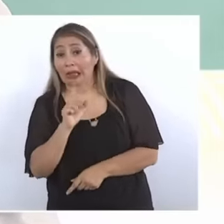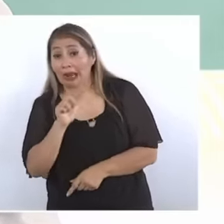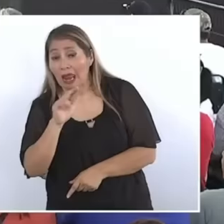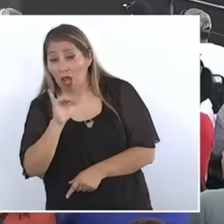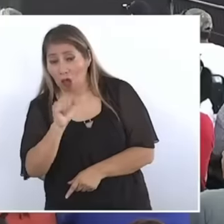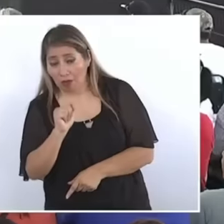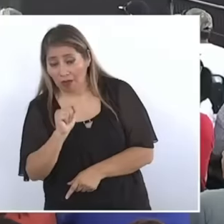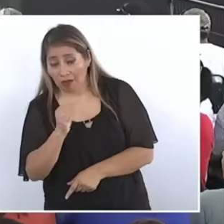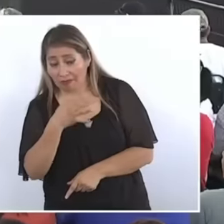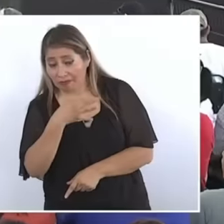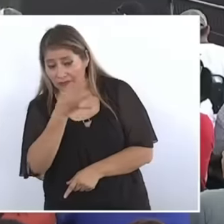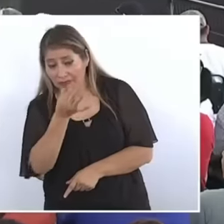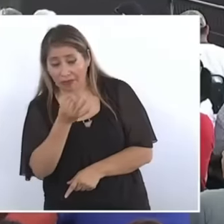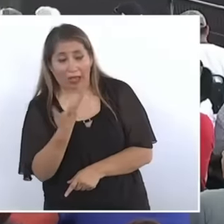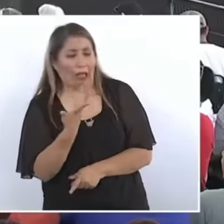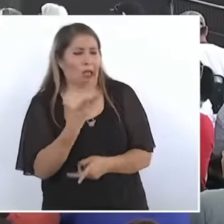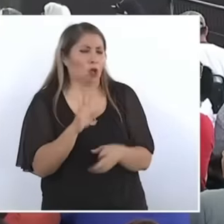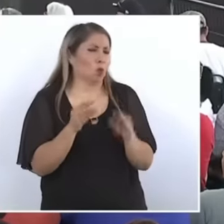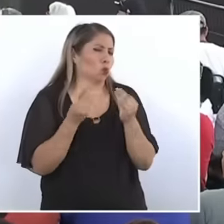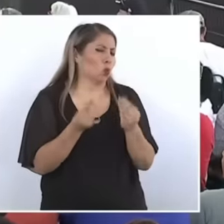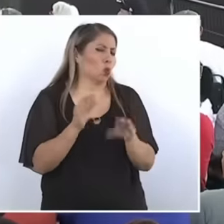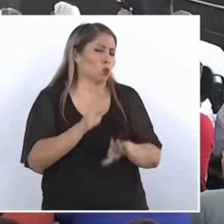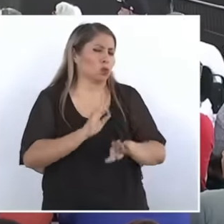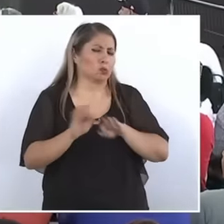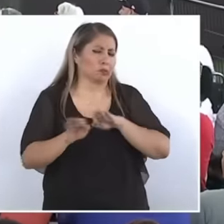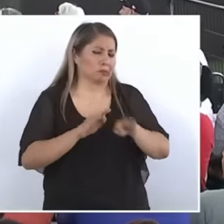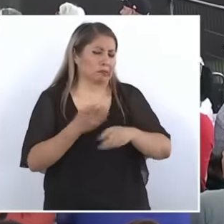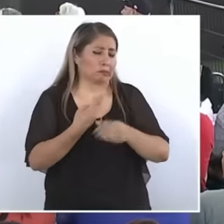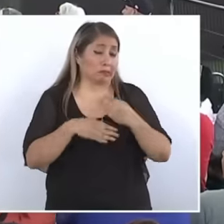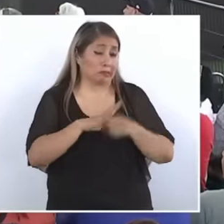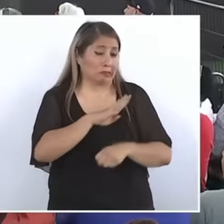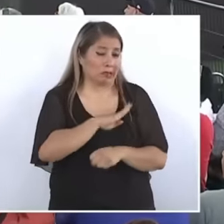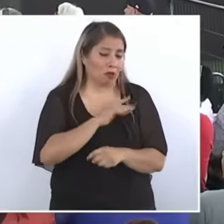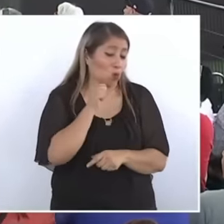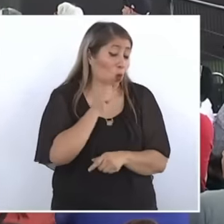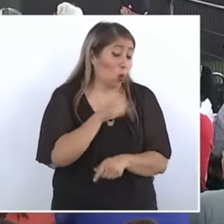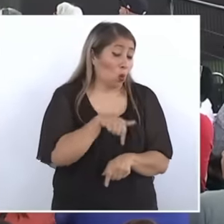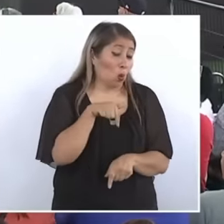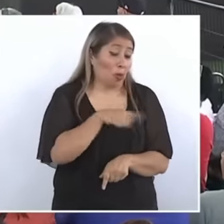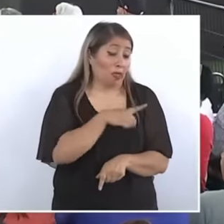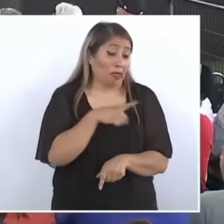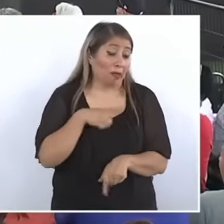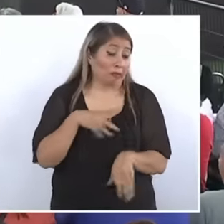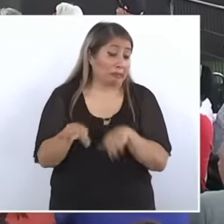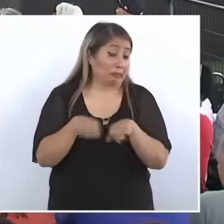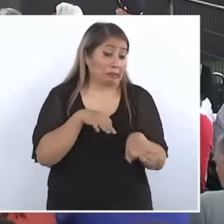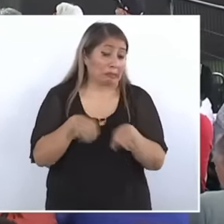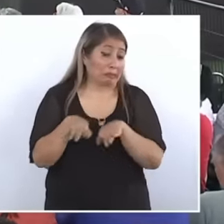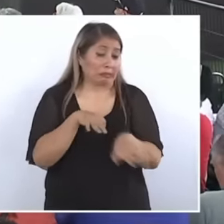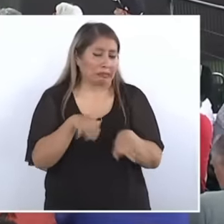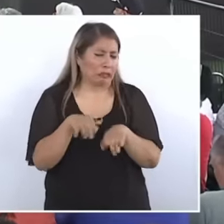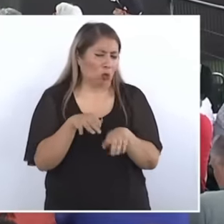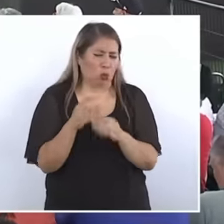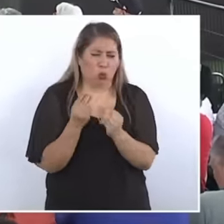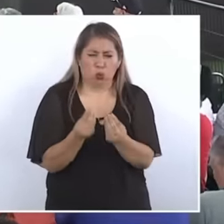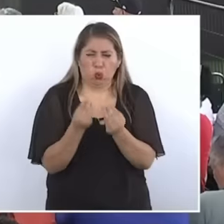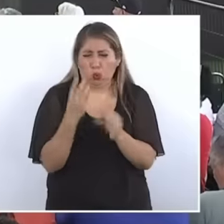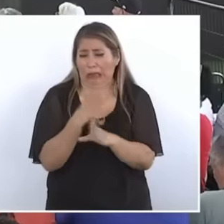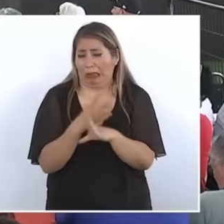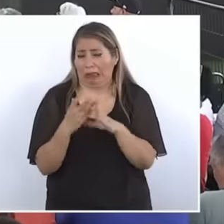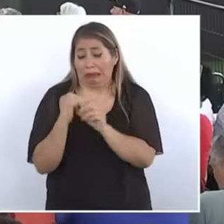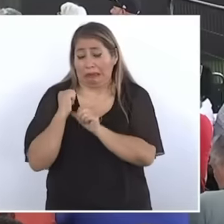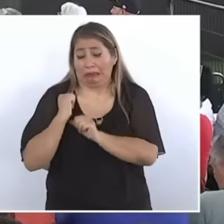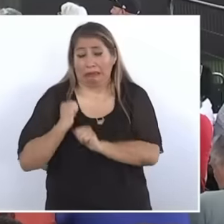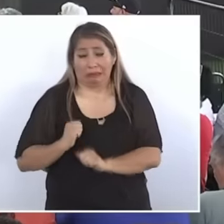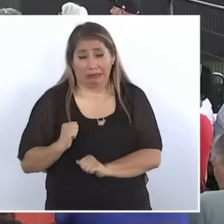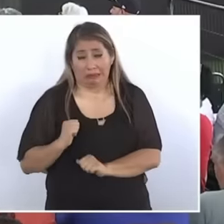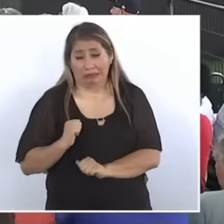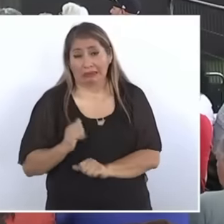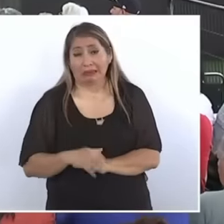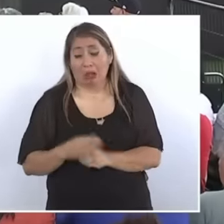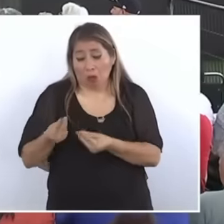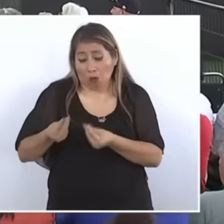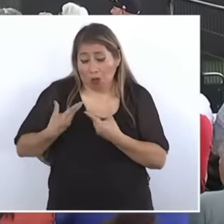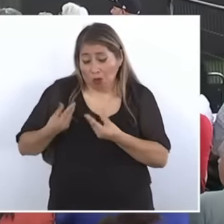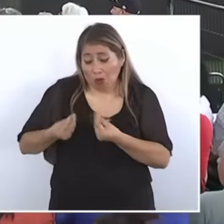a lot of work I'm already delivering and she has to uh take care of what she's going to have